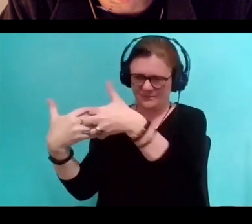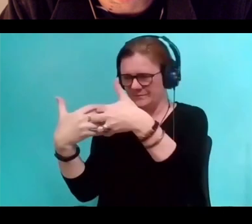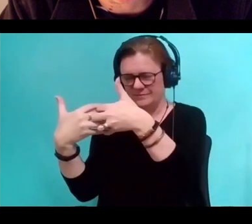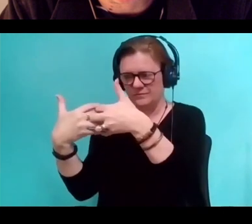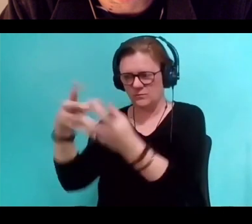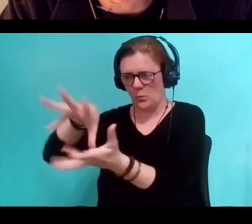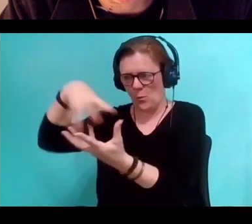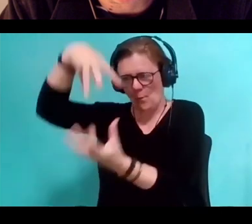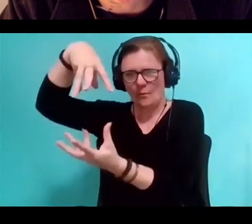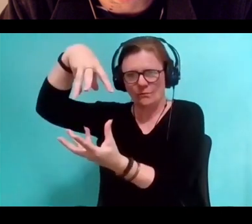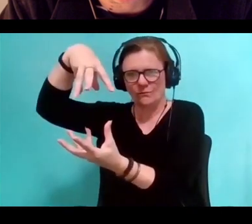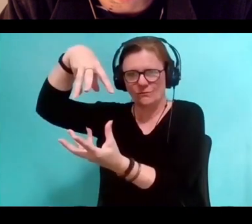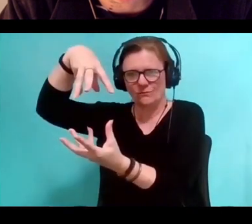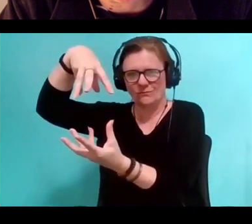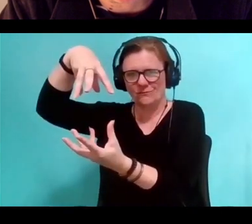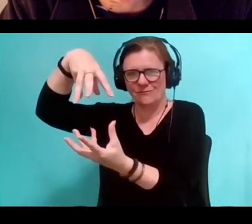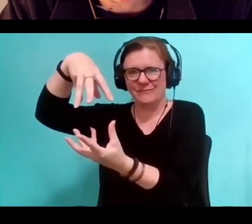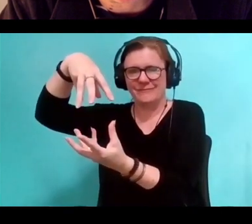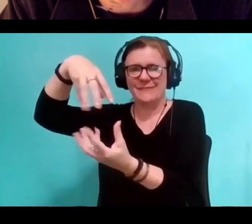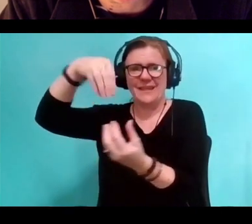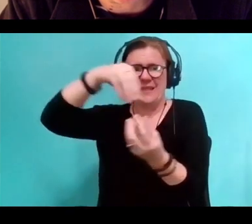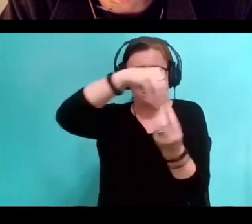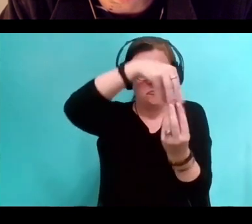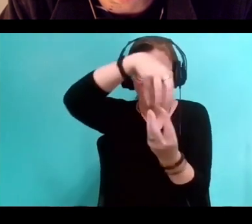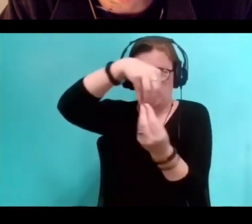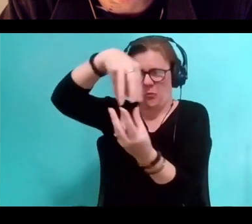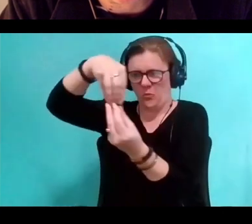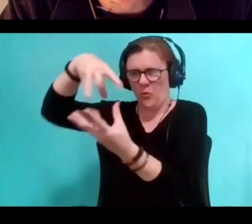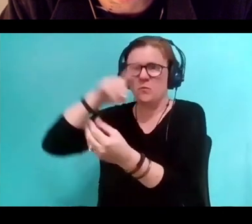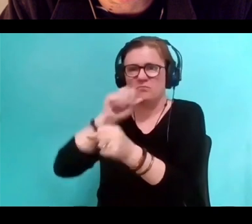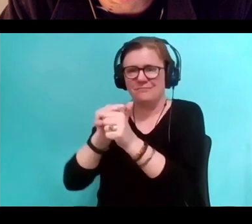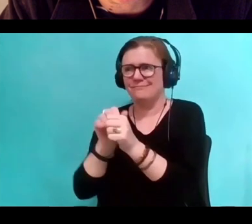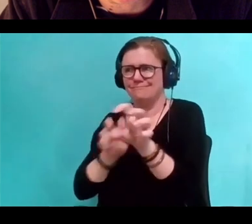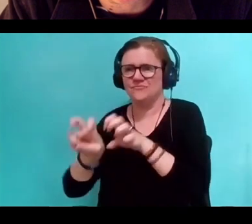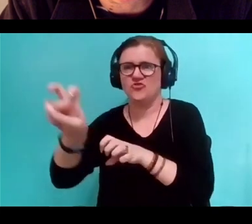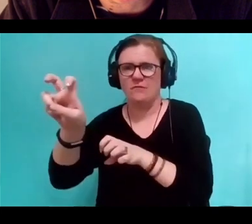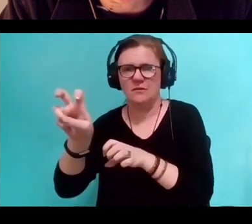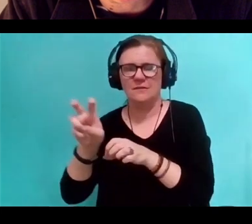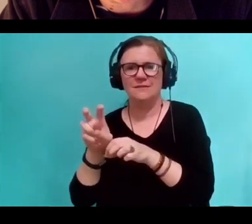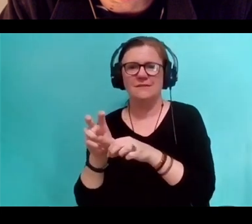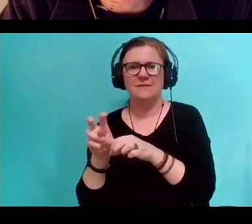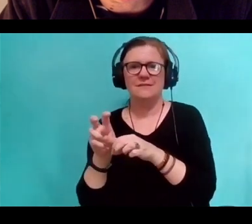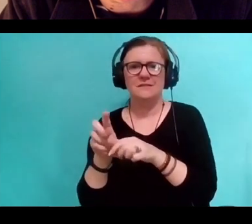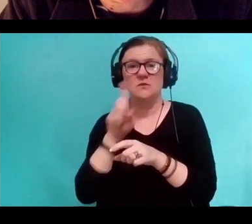And then they occupied these different bodies as they go through time. And, so they both have to be themselves,